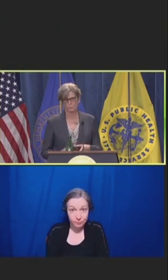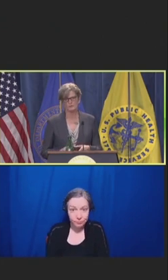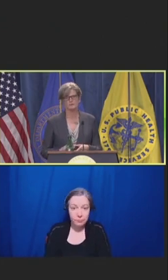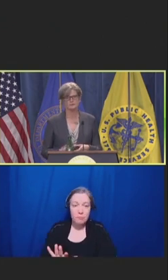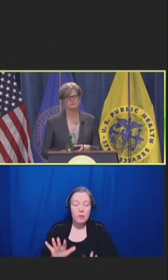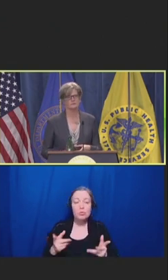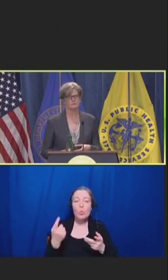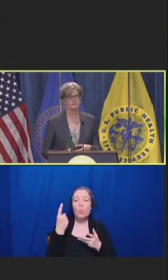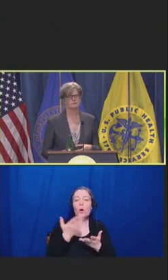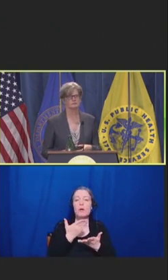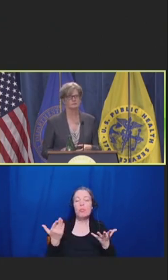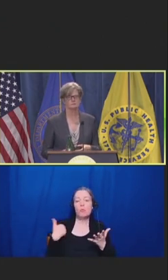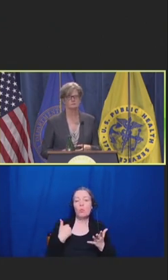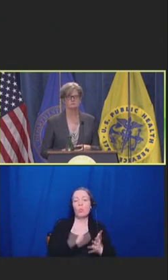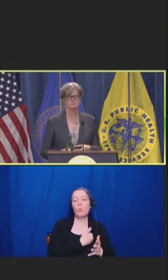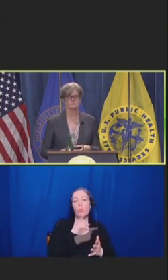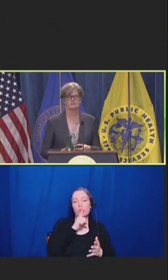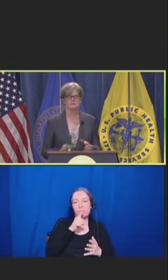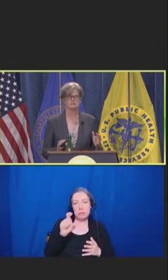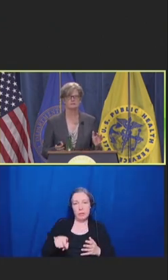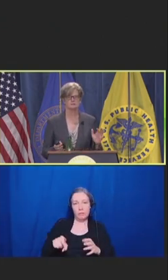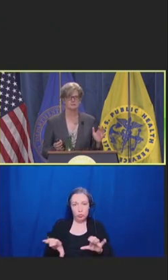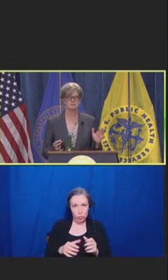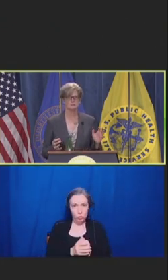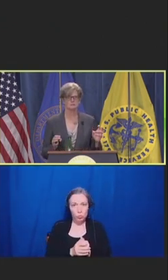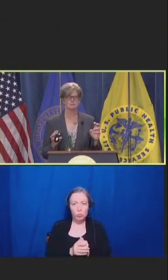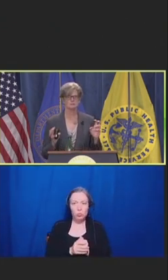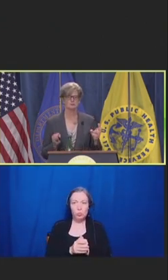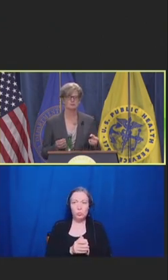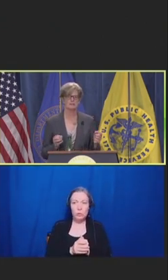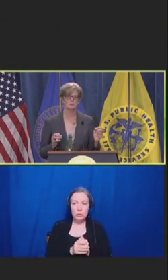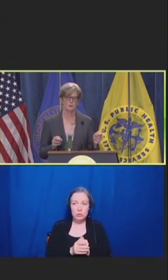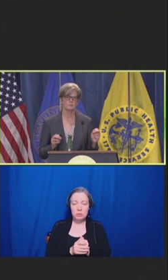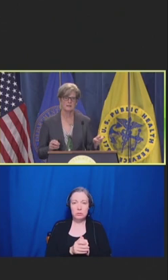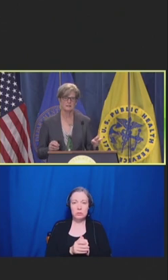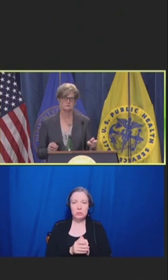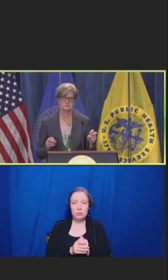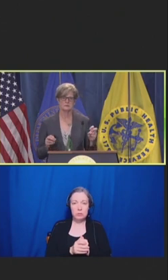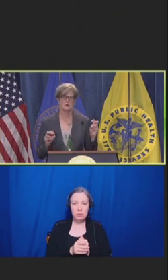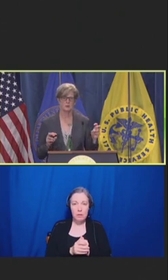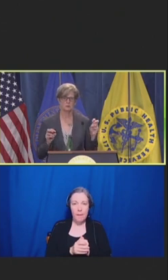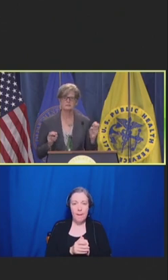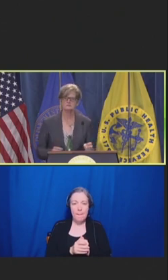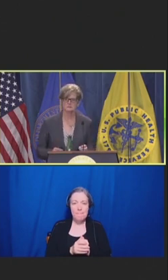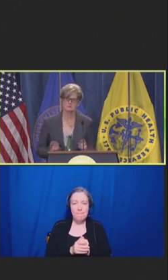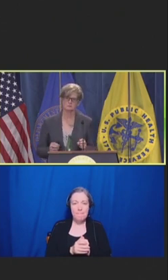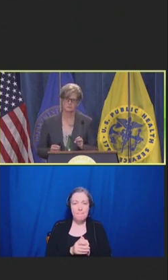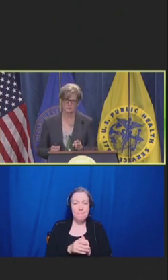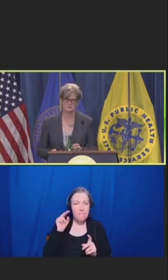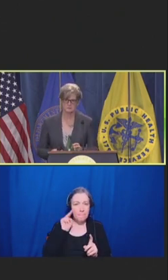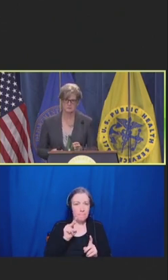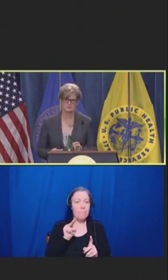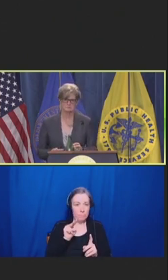One of the things that we need to do is to look at what makes a morally centered organization.